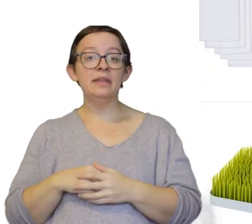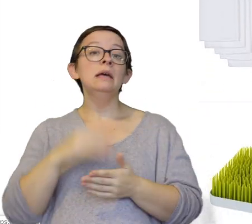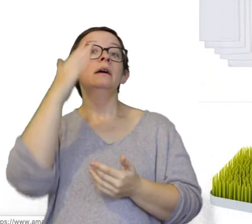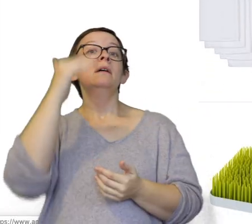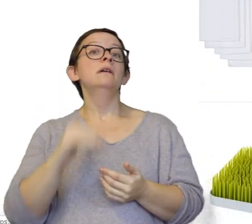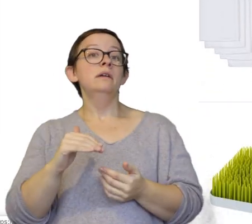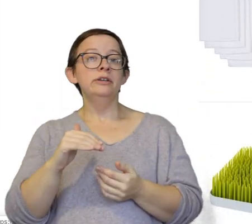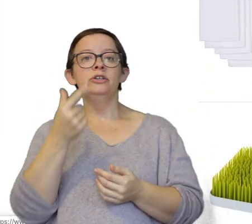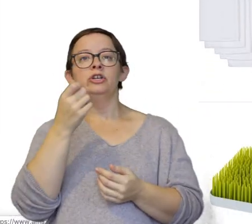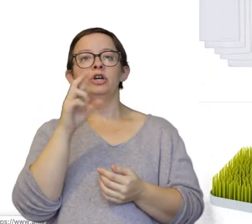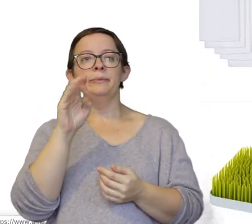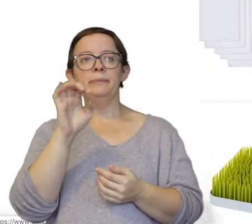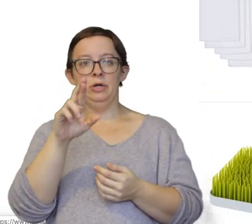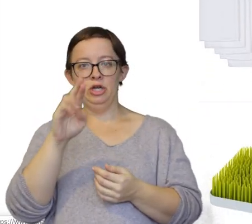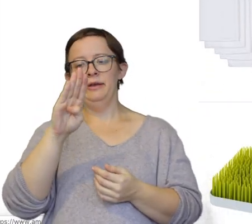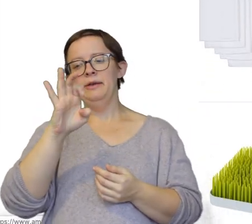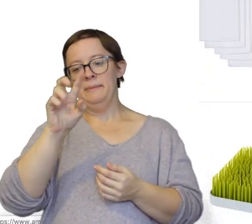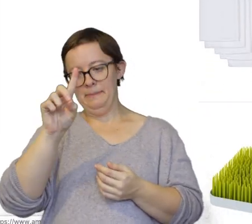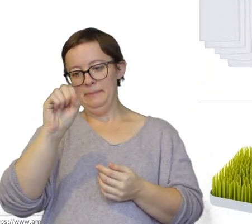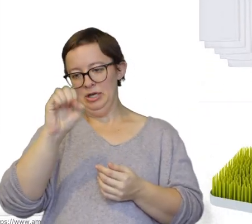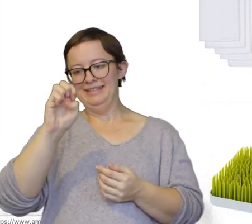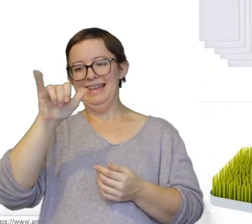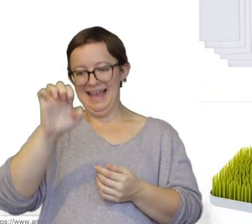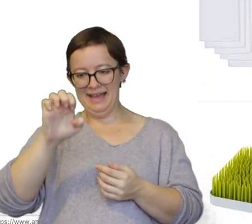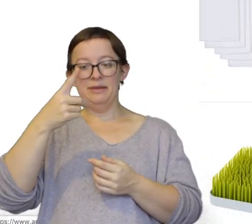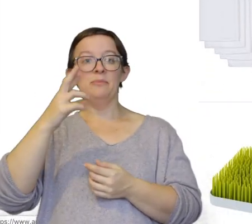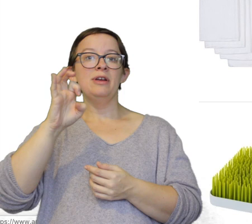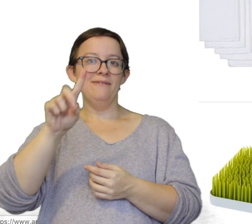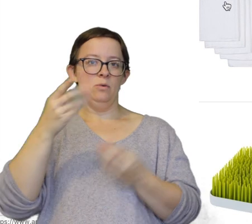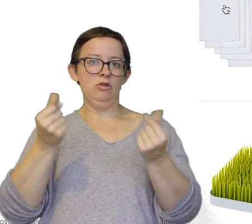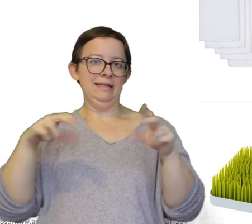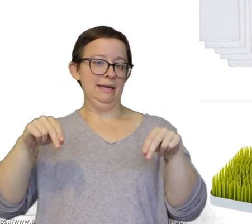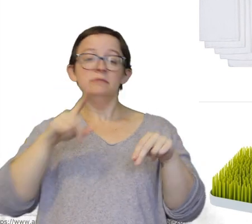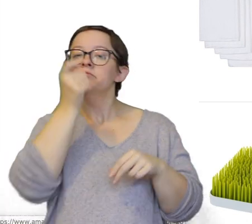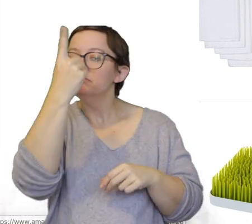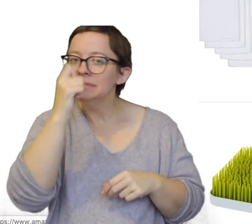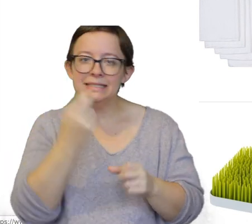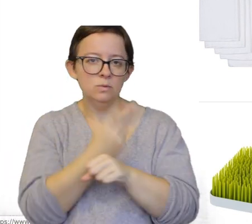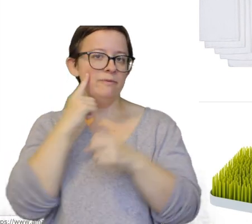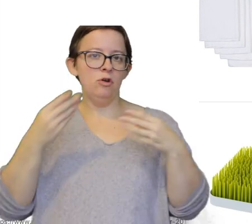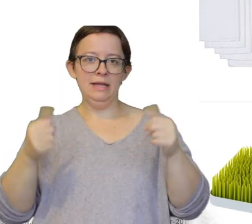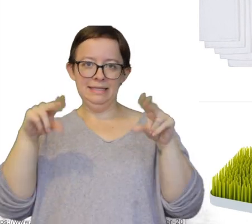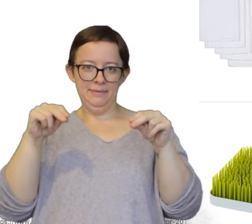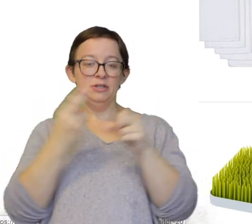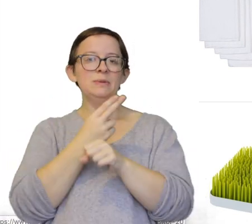Next are these Gerber Birdseye Prefold Cloth Diapers. We did not use these for cloth diapers. We actually use them for burp rags,